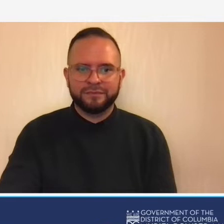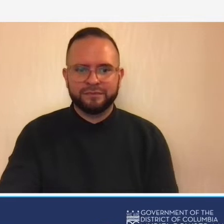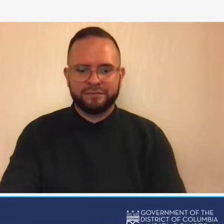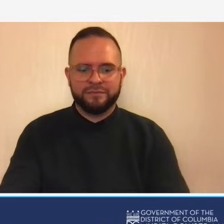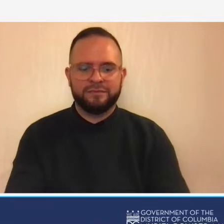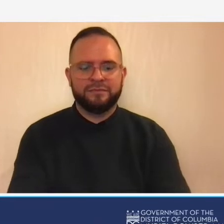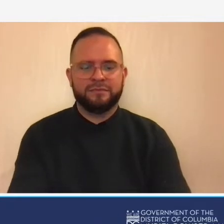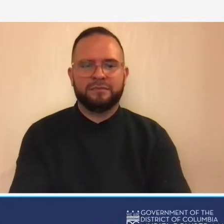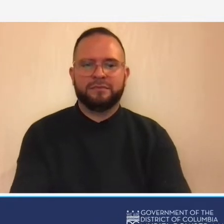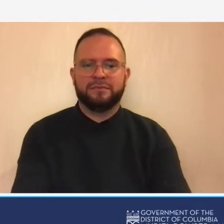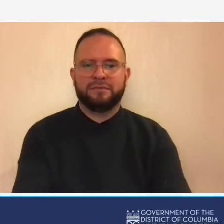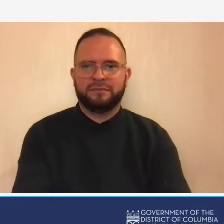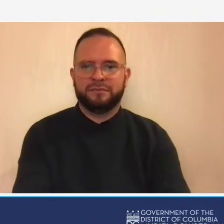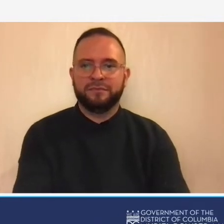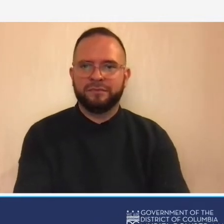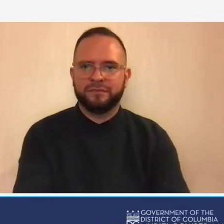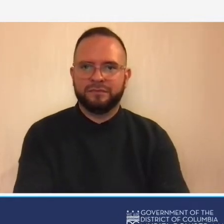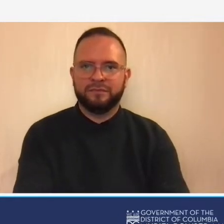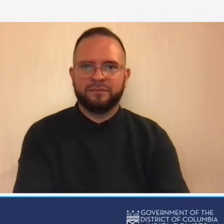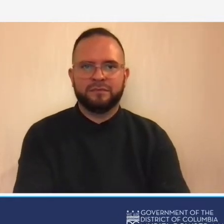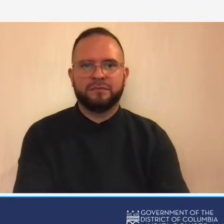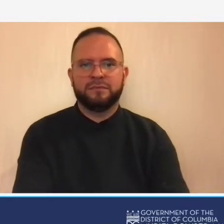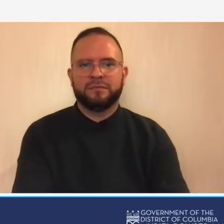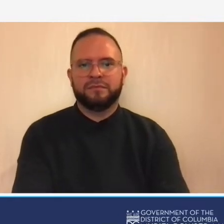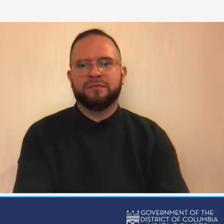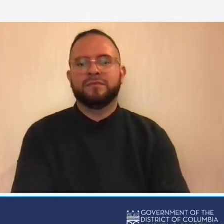in the chat so it's not going to be a polling question where we you know answer through